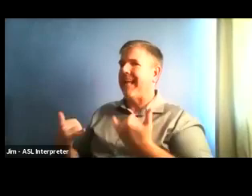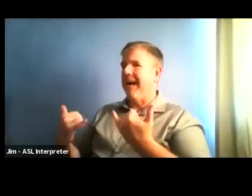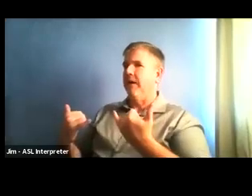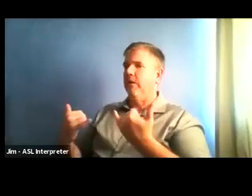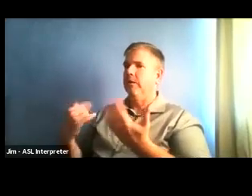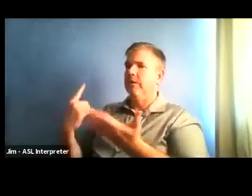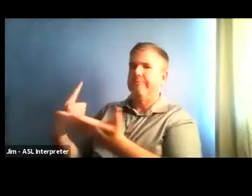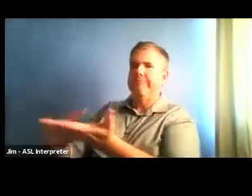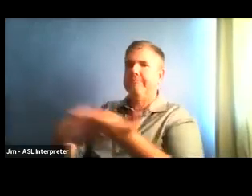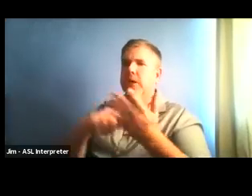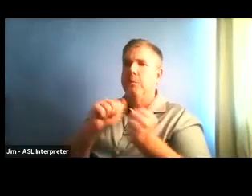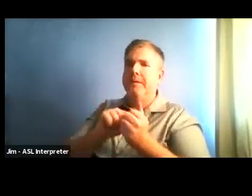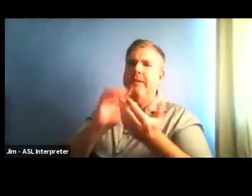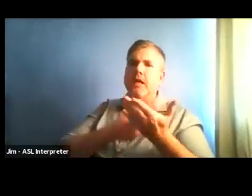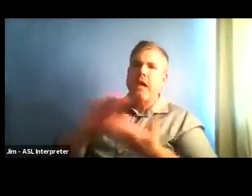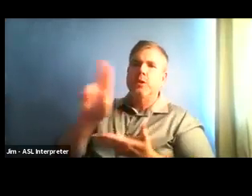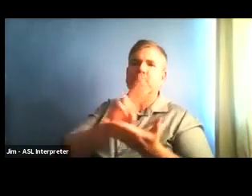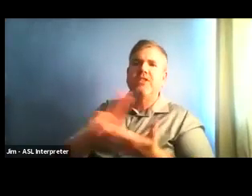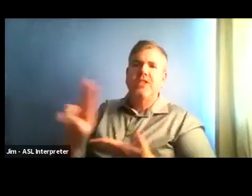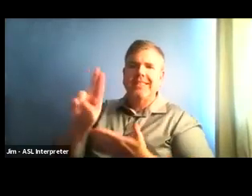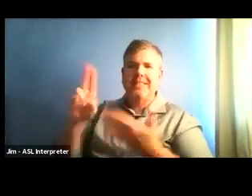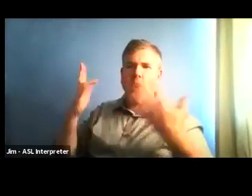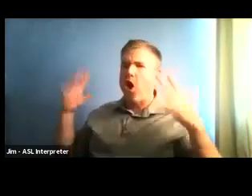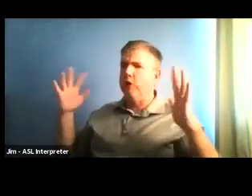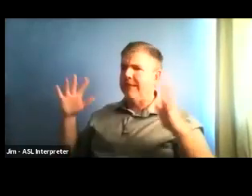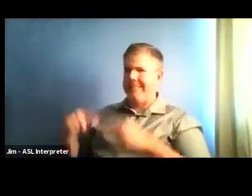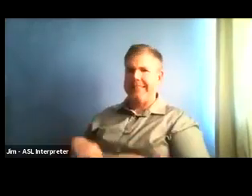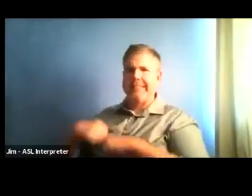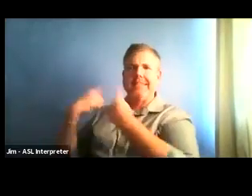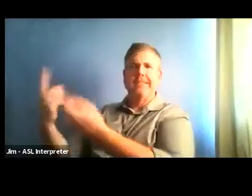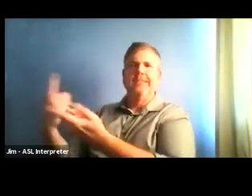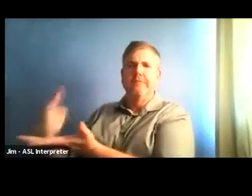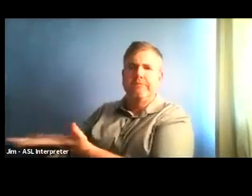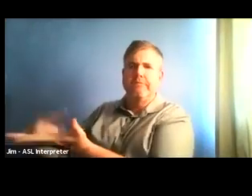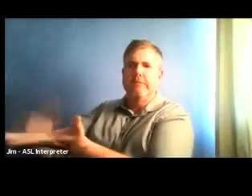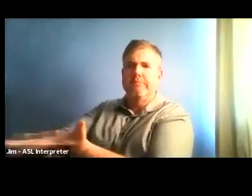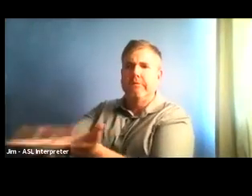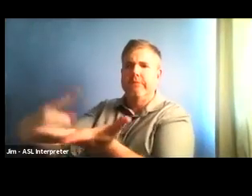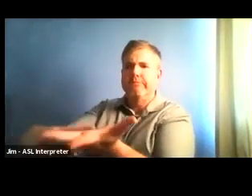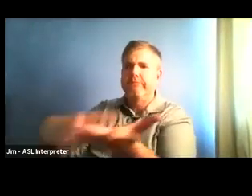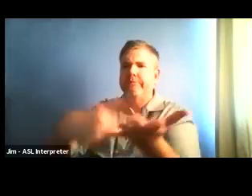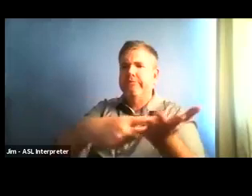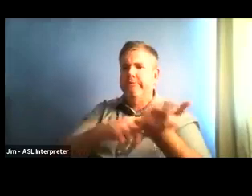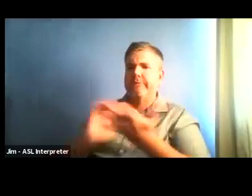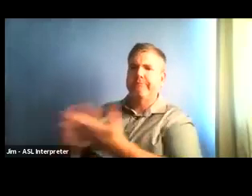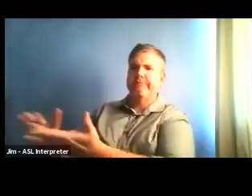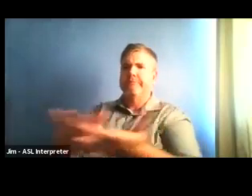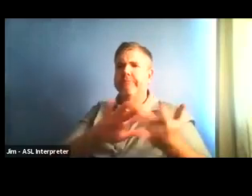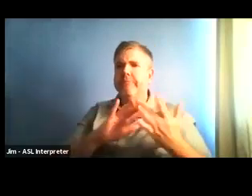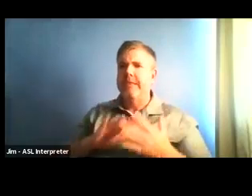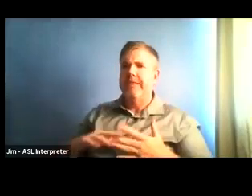And we we are talking to them. And if they have a good plan and they are able to